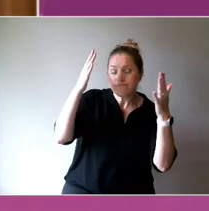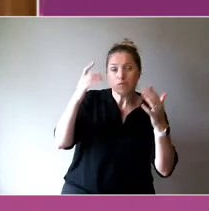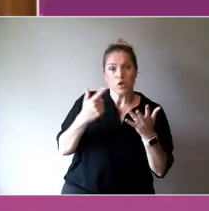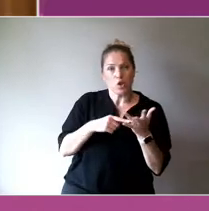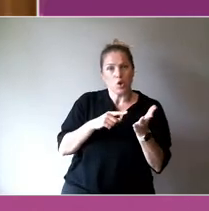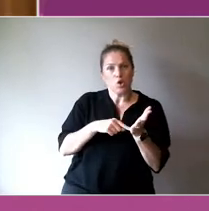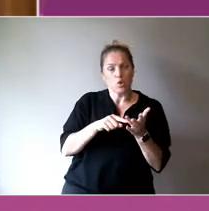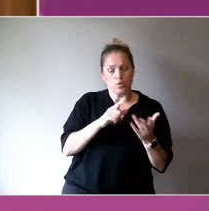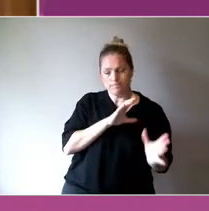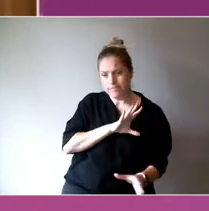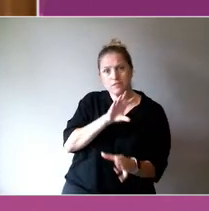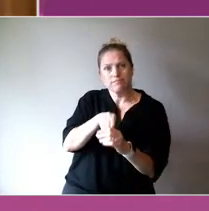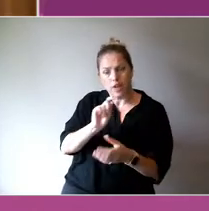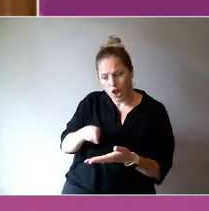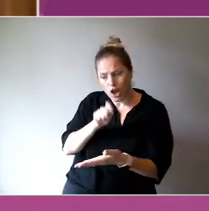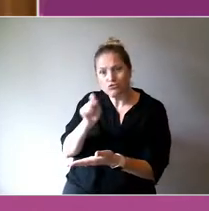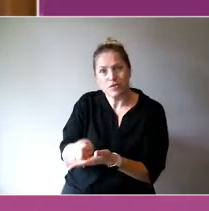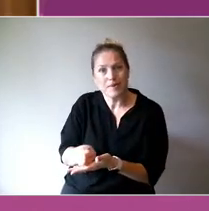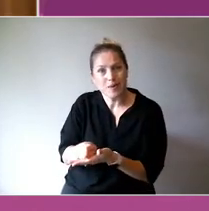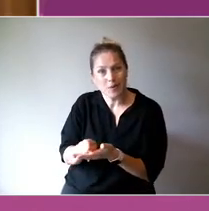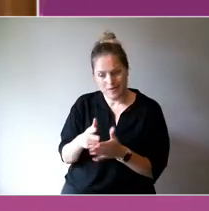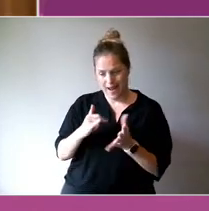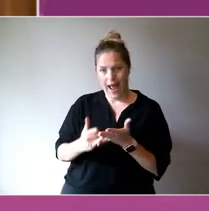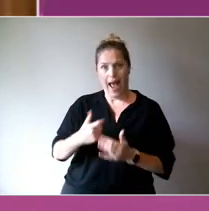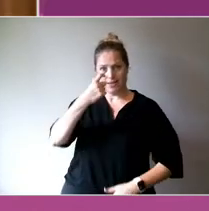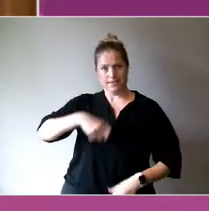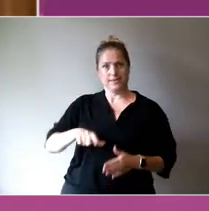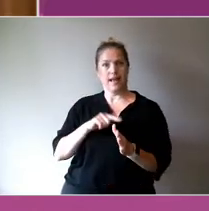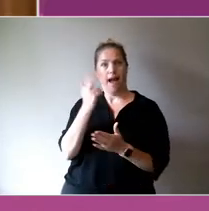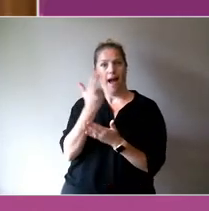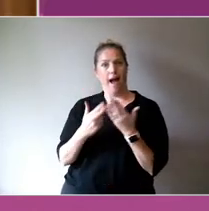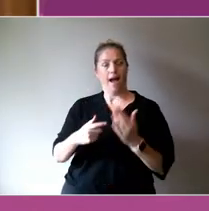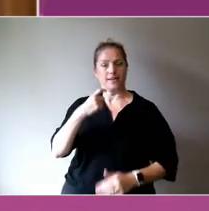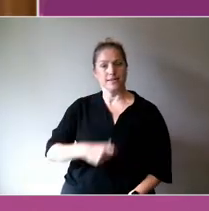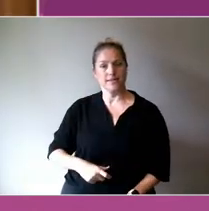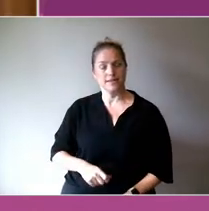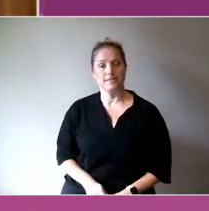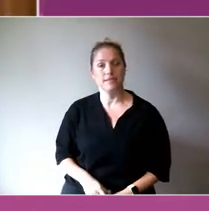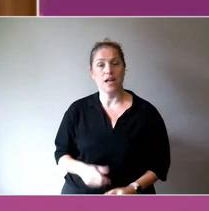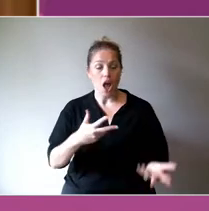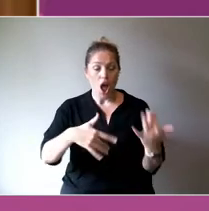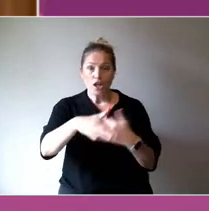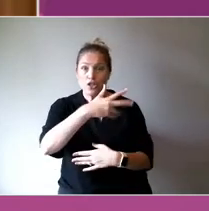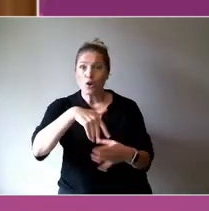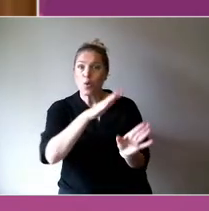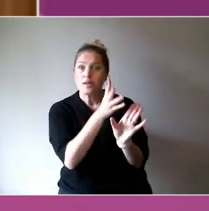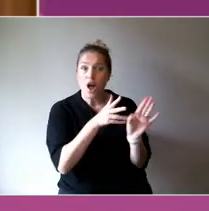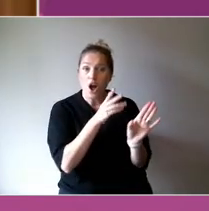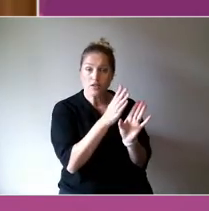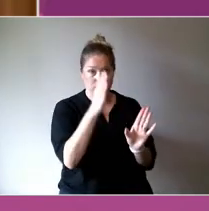some leaving with skills as facilitators, social psychologists and performance scientists.